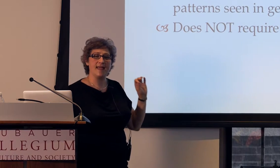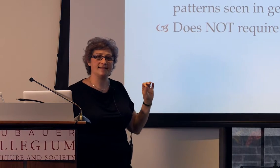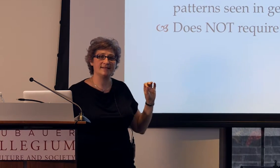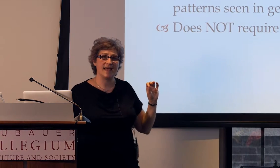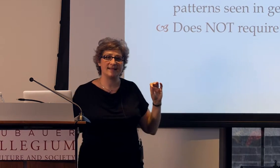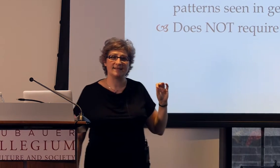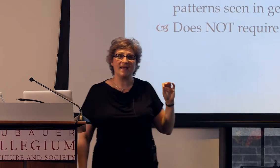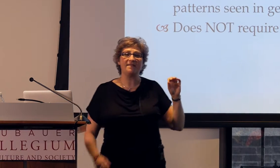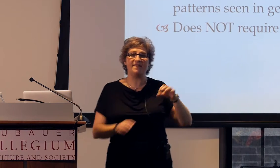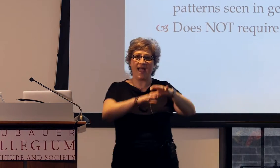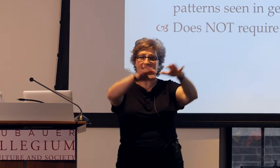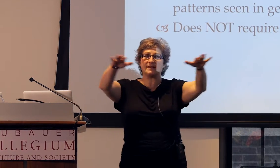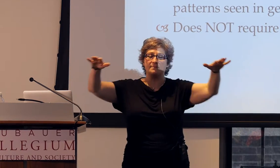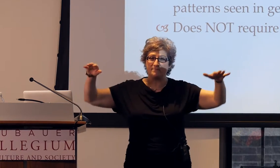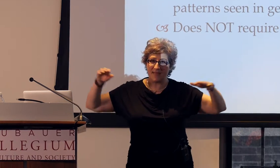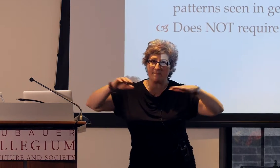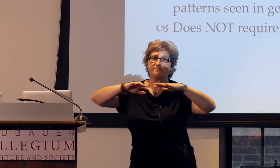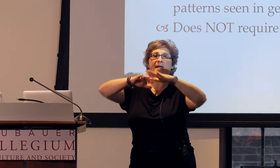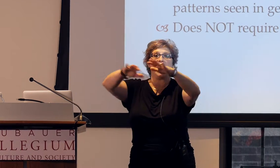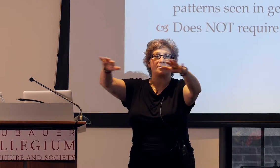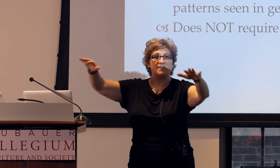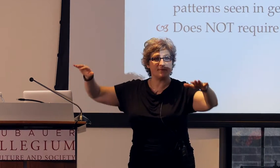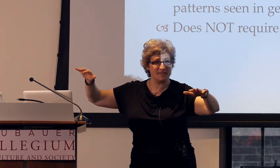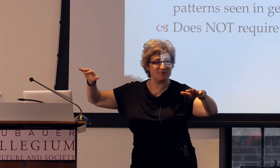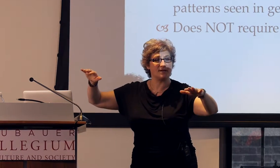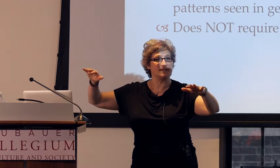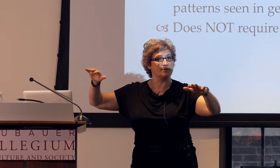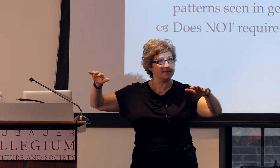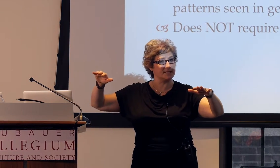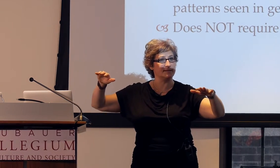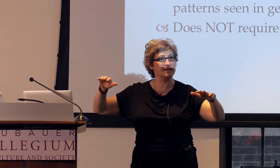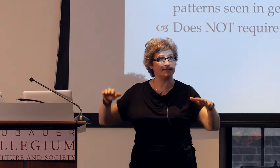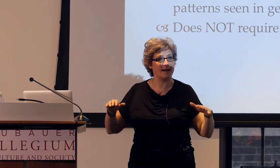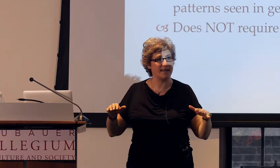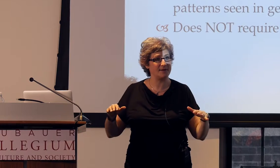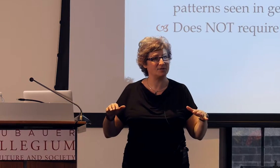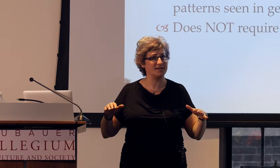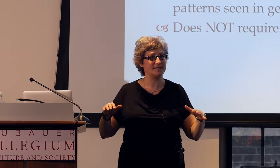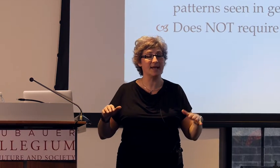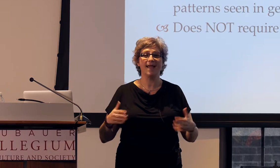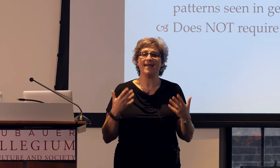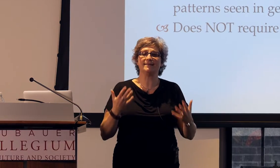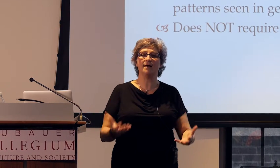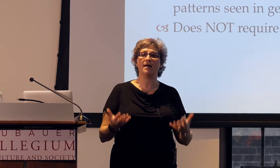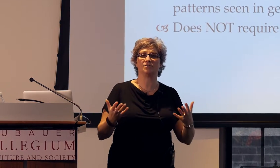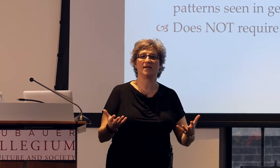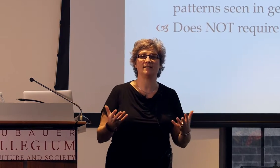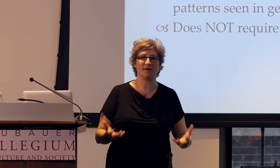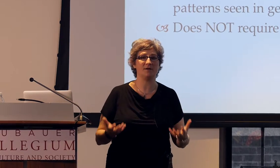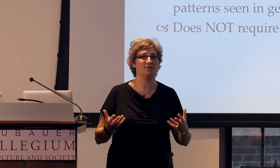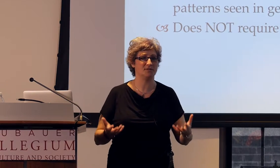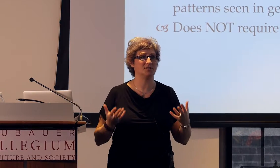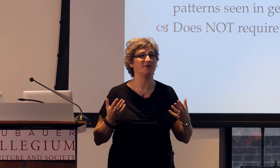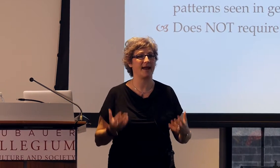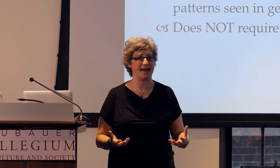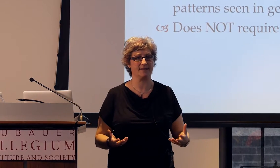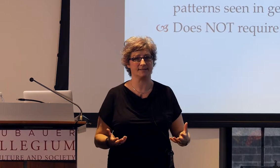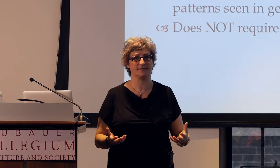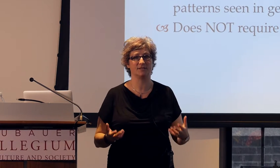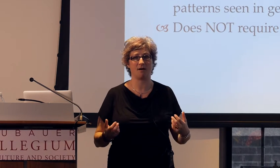is that that pattern that we see cross-linguistically in sign languages, is not just about using your hands